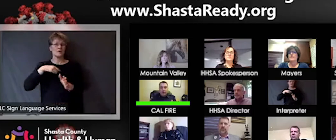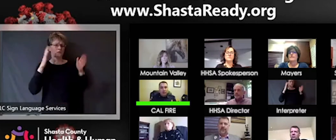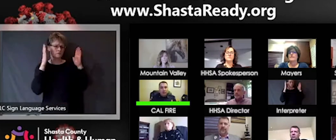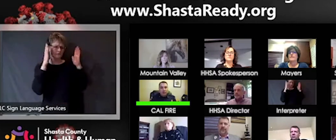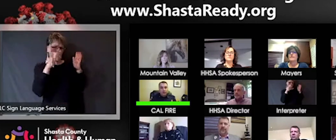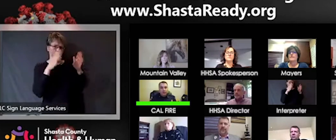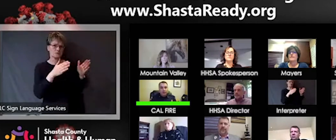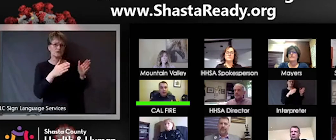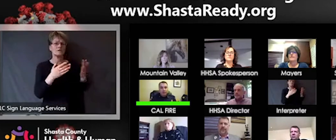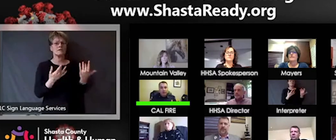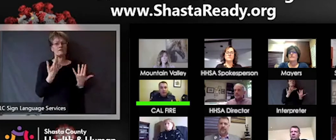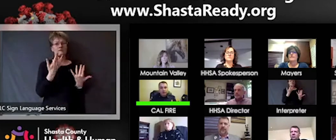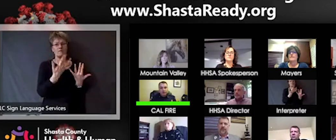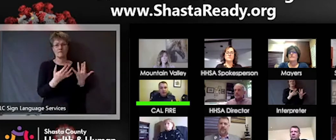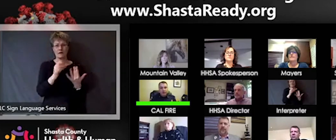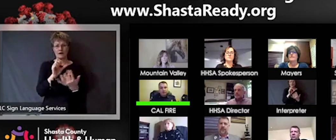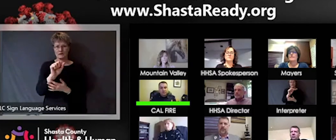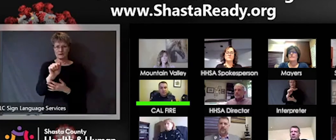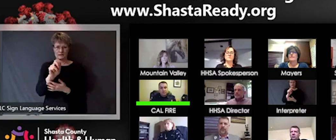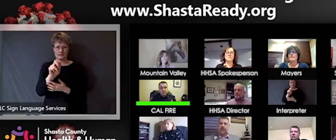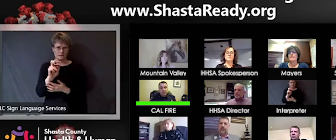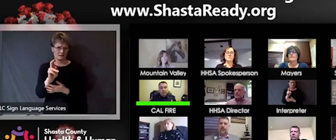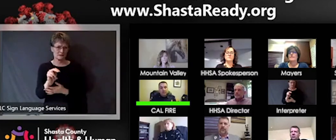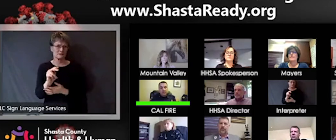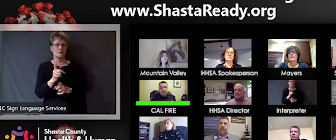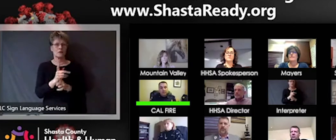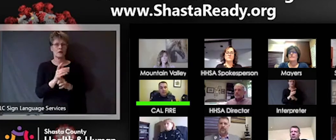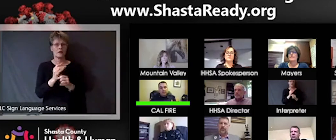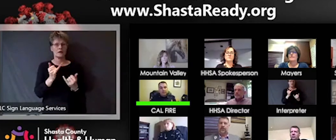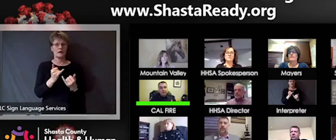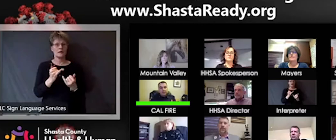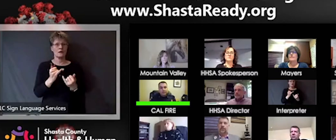bringing on our first firefighters for fire season on Monday the 13th and we